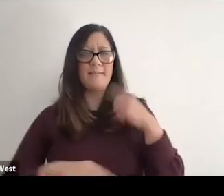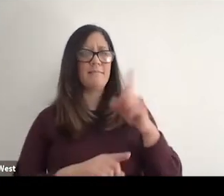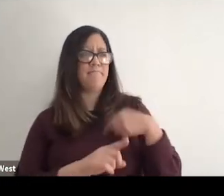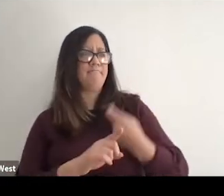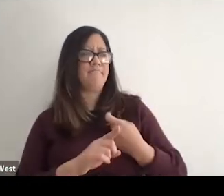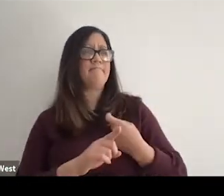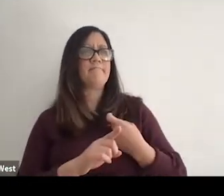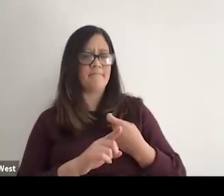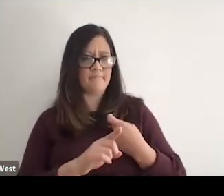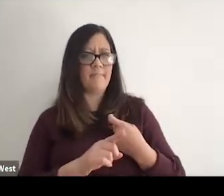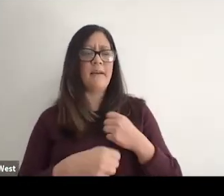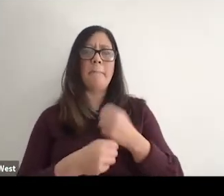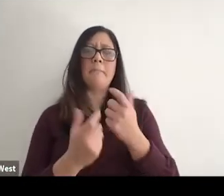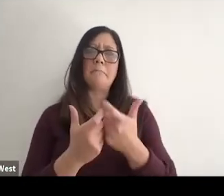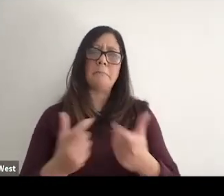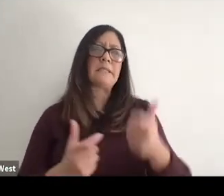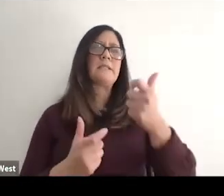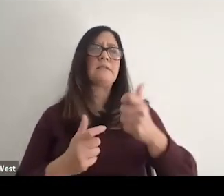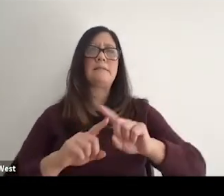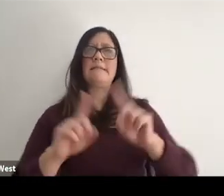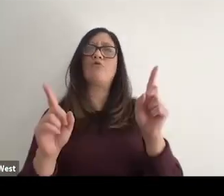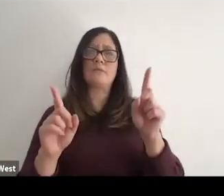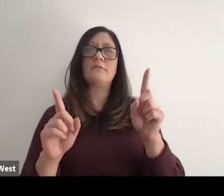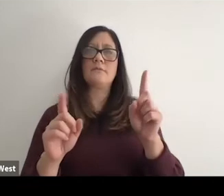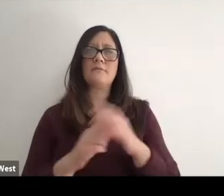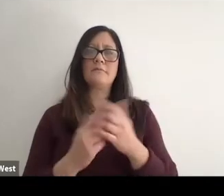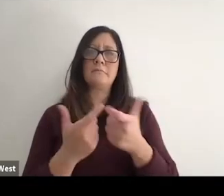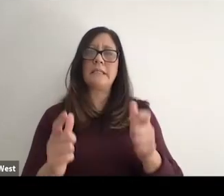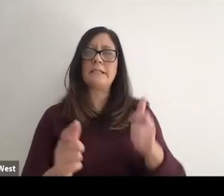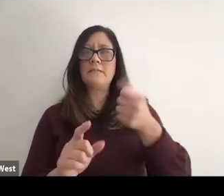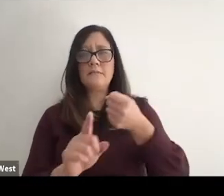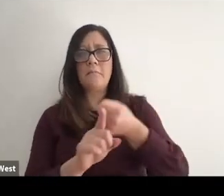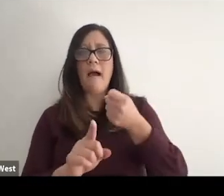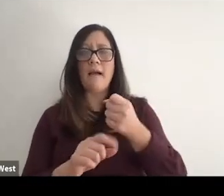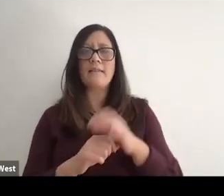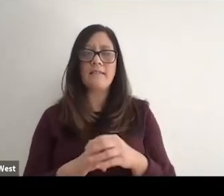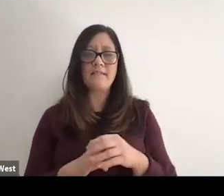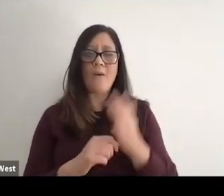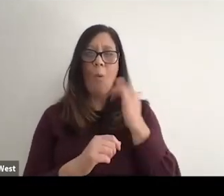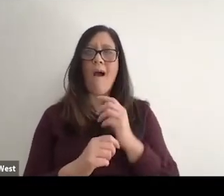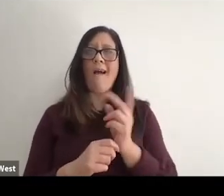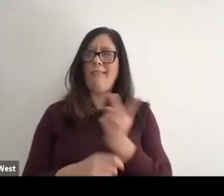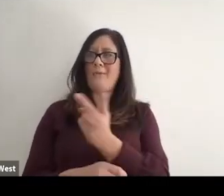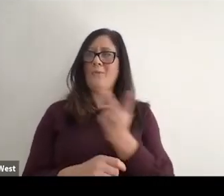difference to the Paralympic movement. And maybe it was because you two were there at the time.